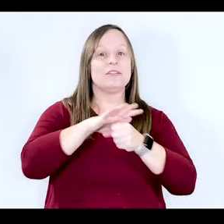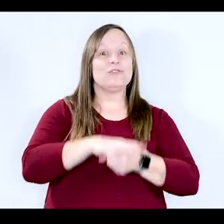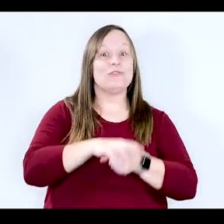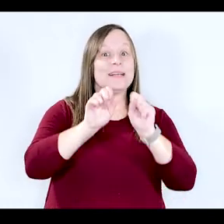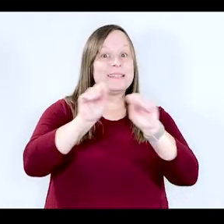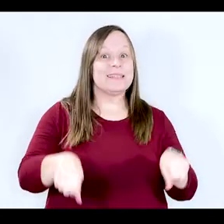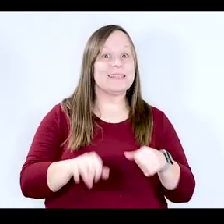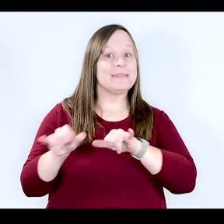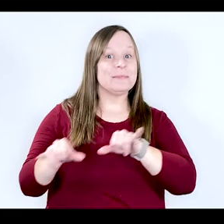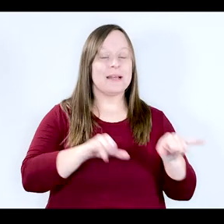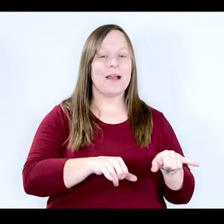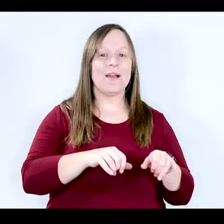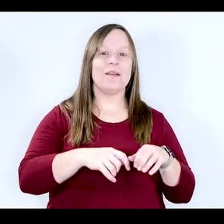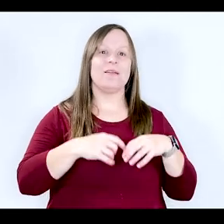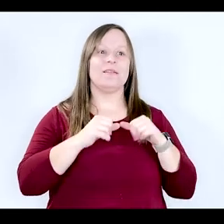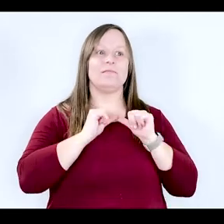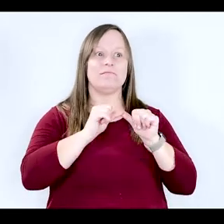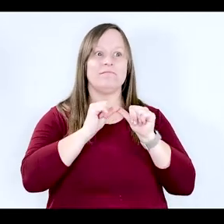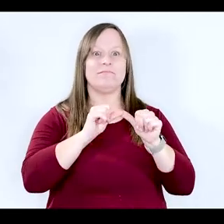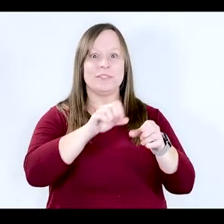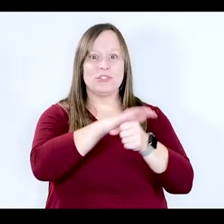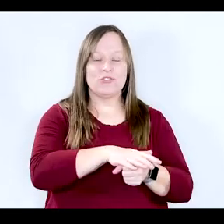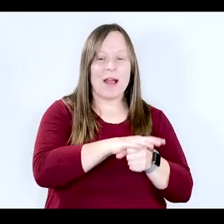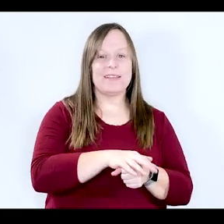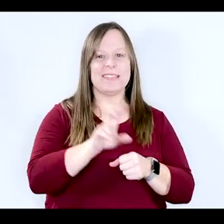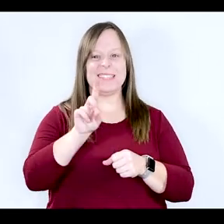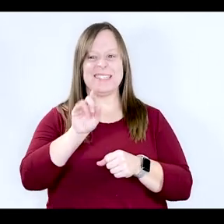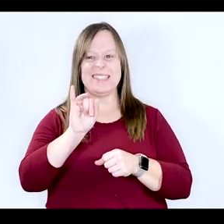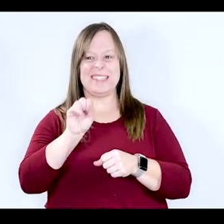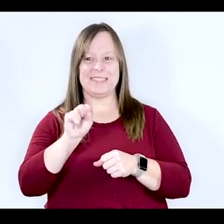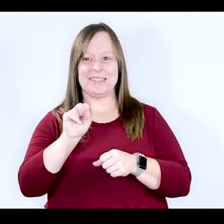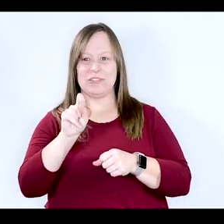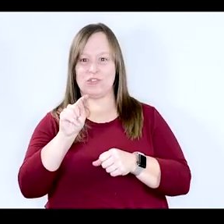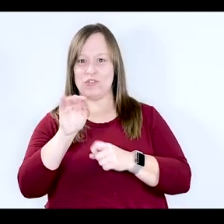systems; so things like, chronic stress and distress, which can result from